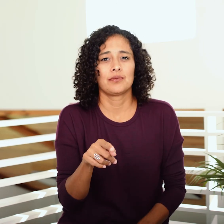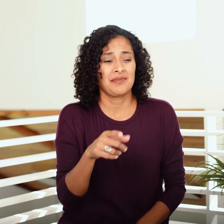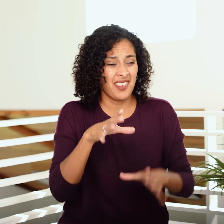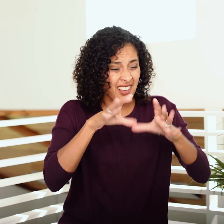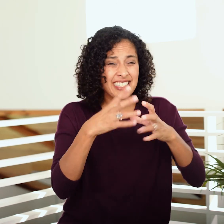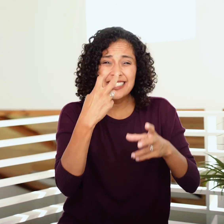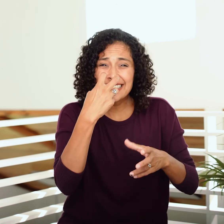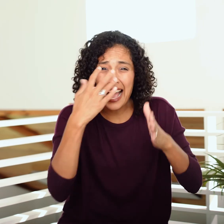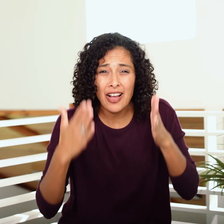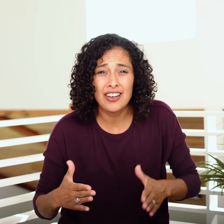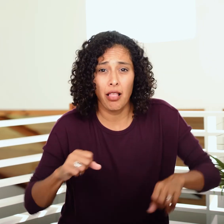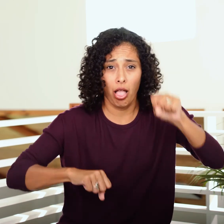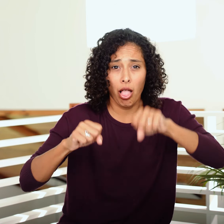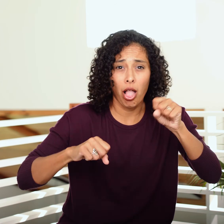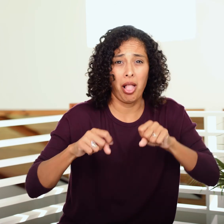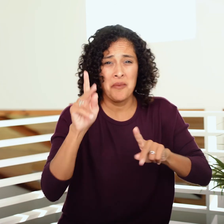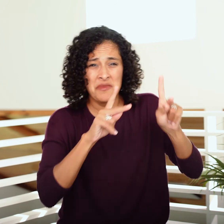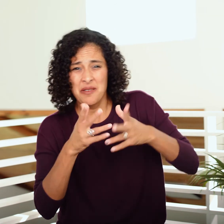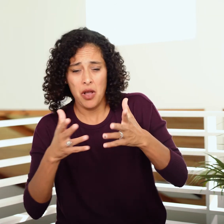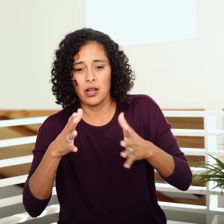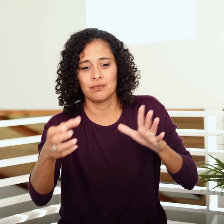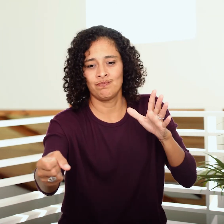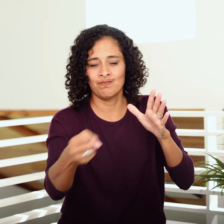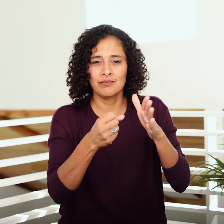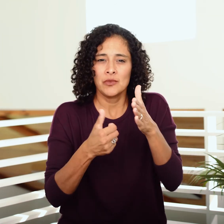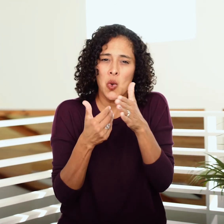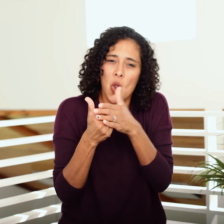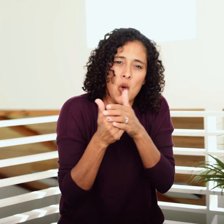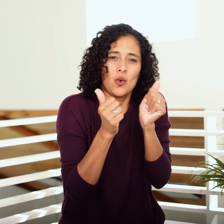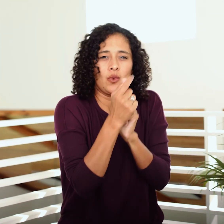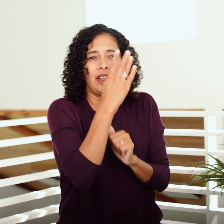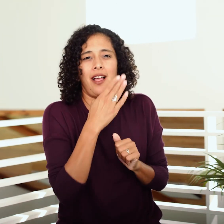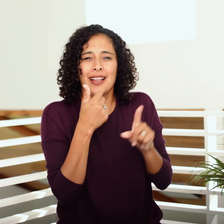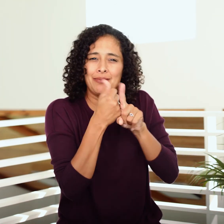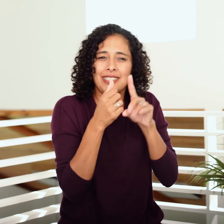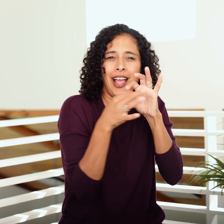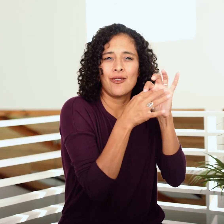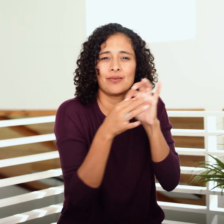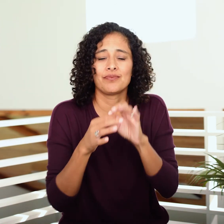He took a bunch of doubters and turned them into people who live and serve in closest proximity to Himself.